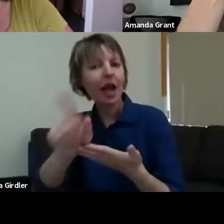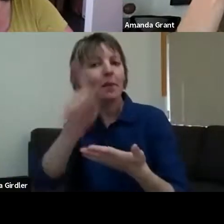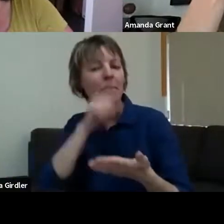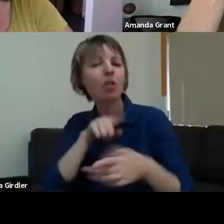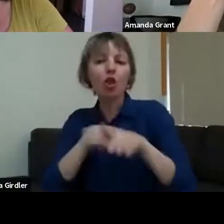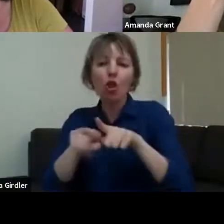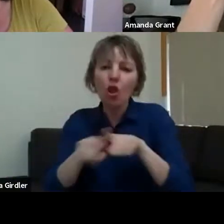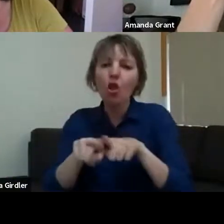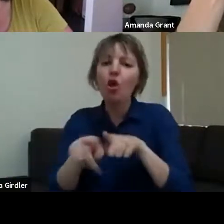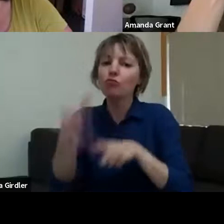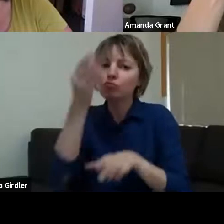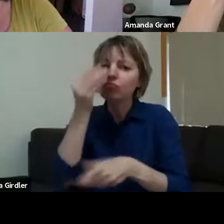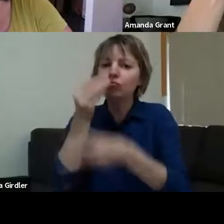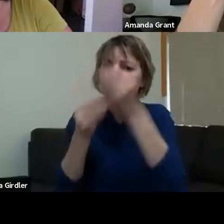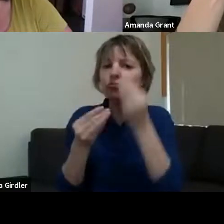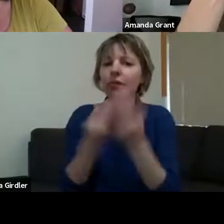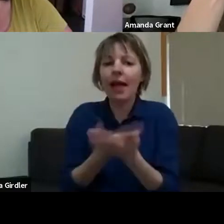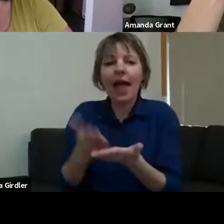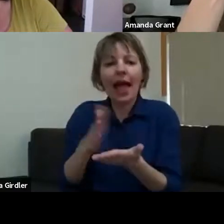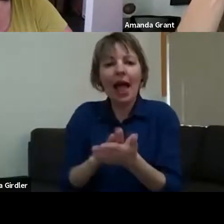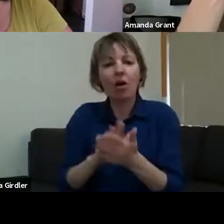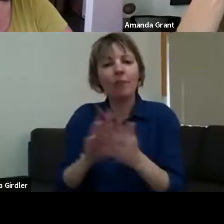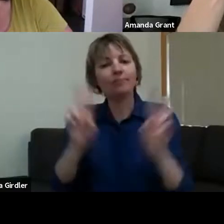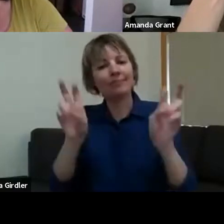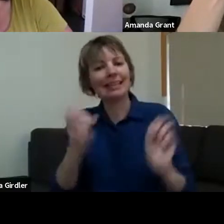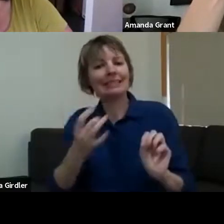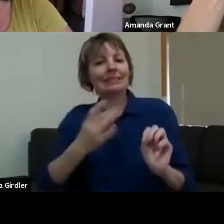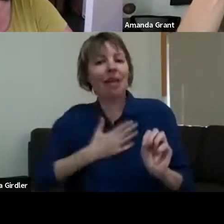gave that more attention then. And, look, when we were talking earlier